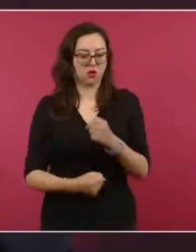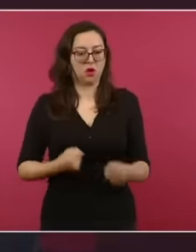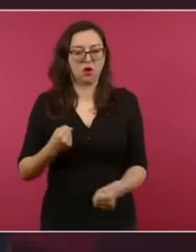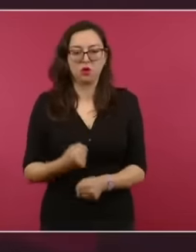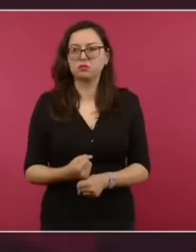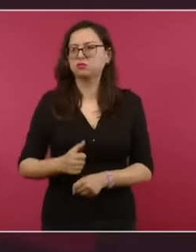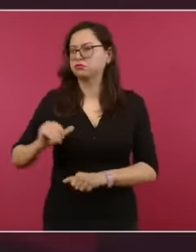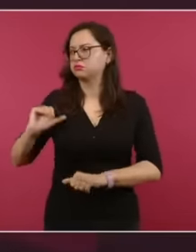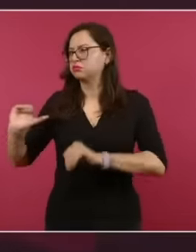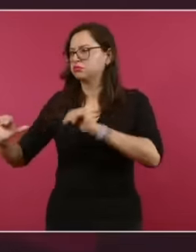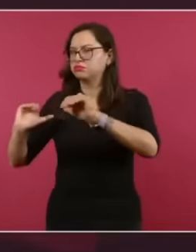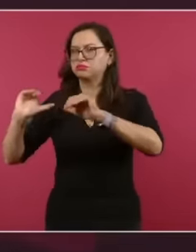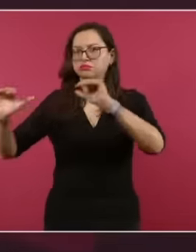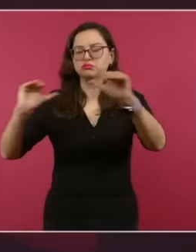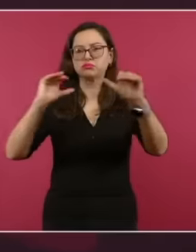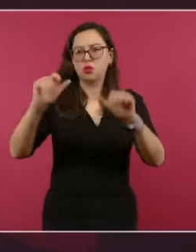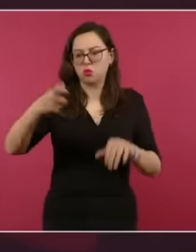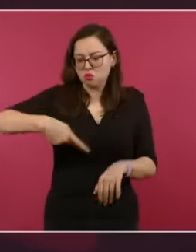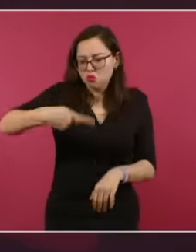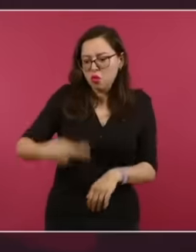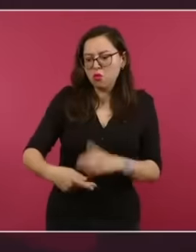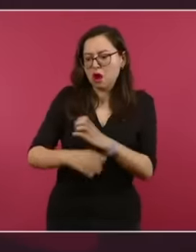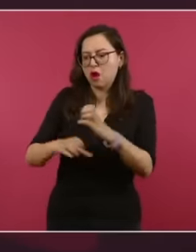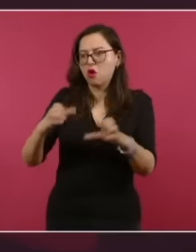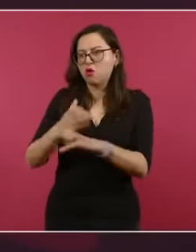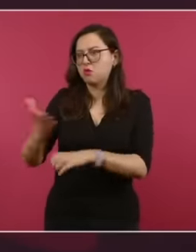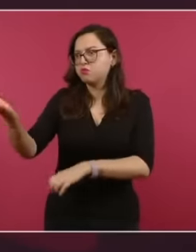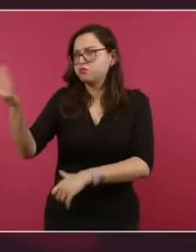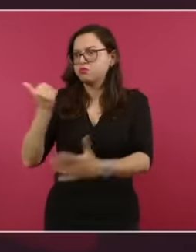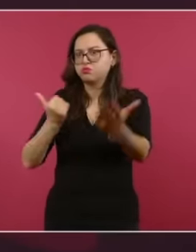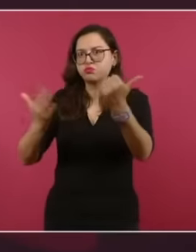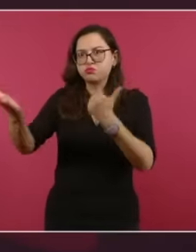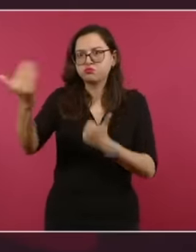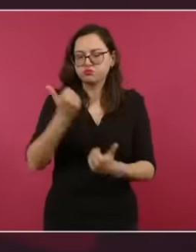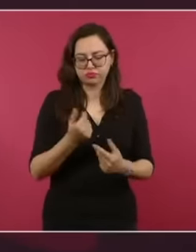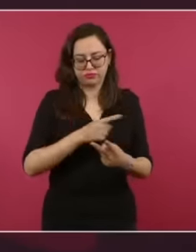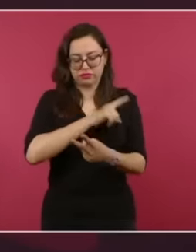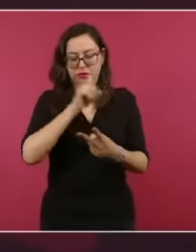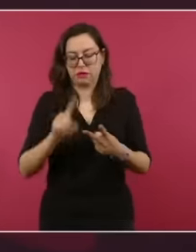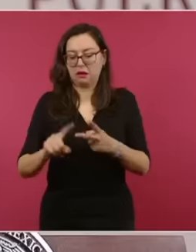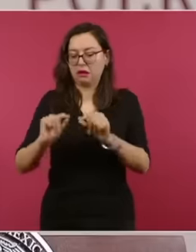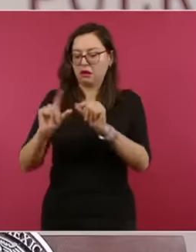and today with great pride we present a lawsuit before the International Court of Justice, the